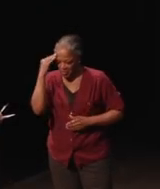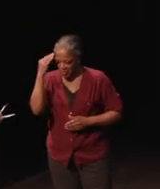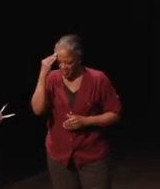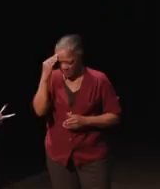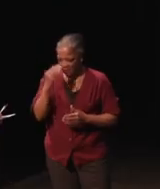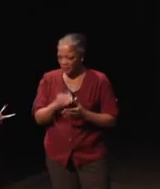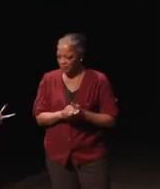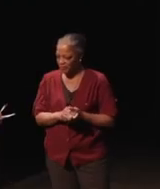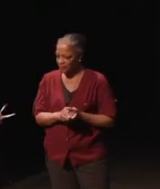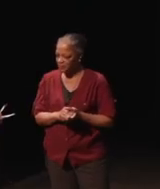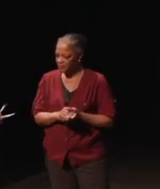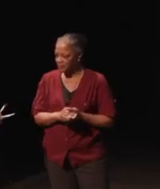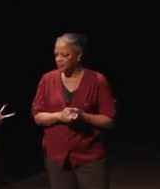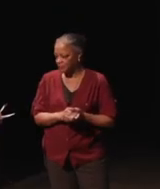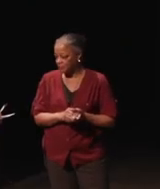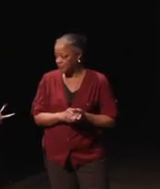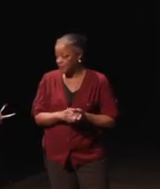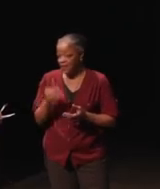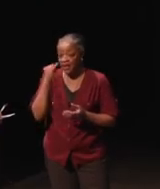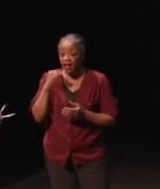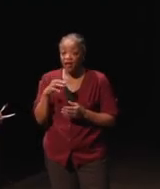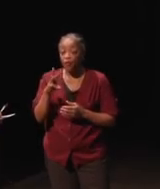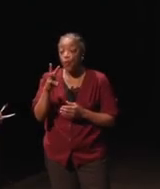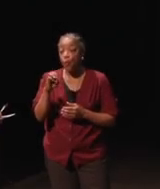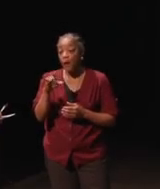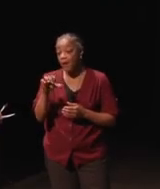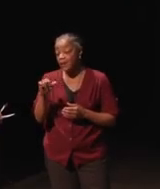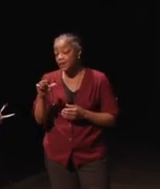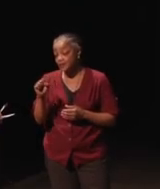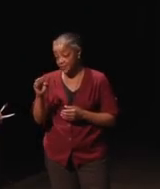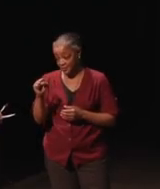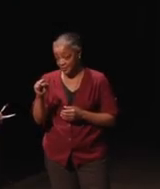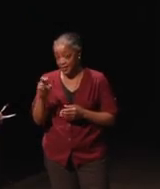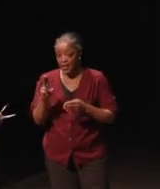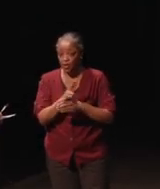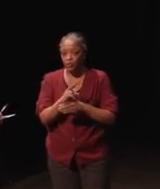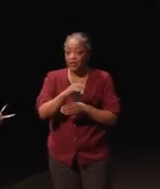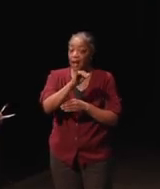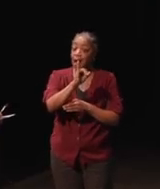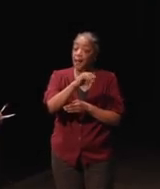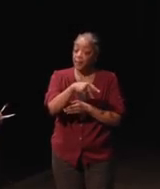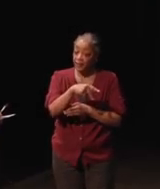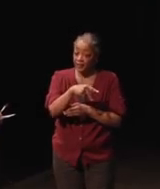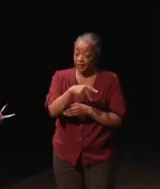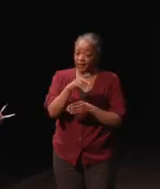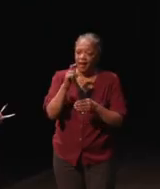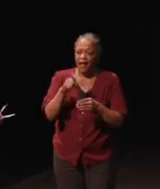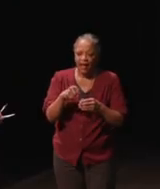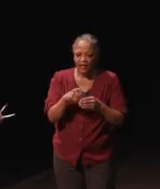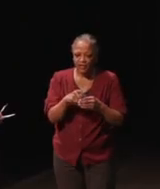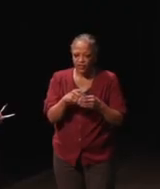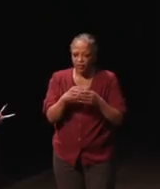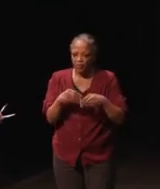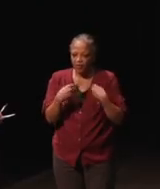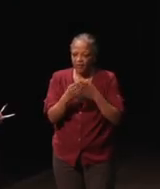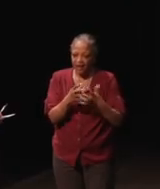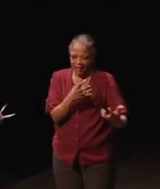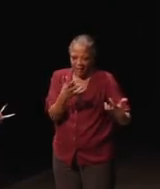Again, if it's wireless and using IP, it has to provide compatibility with